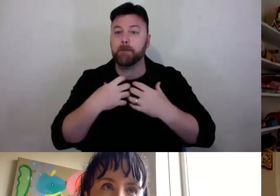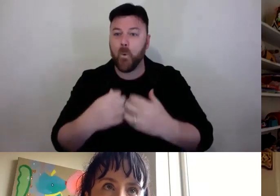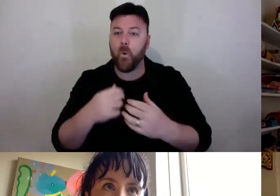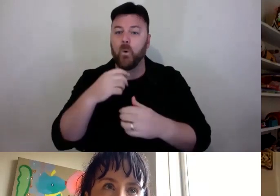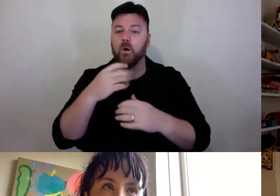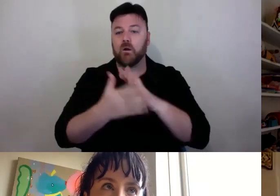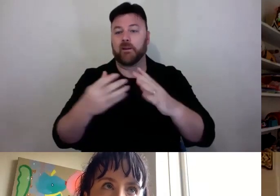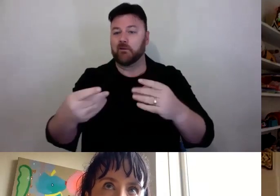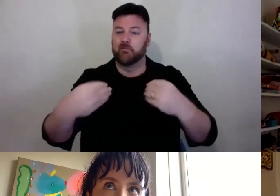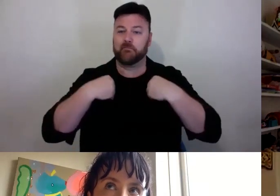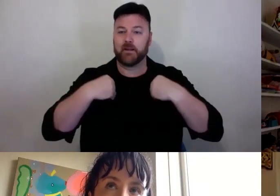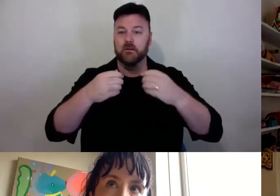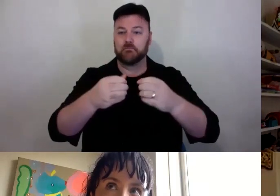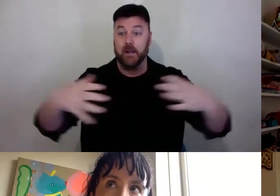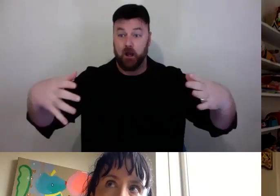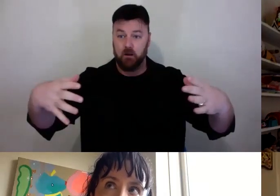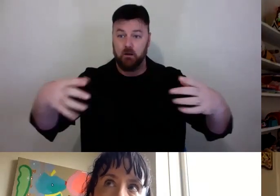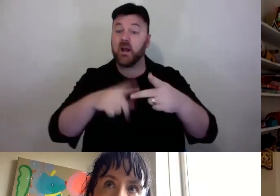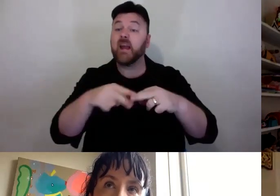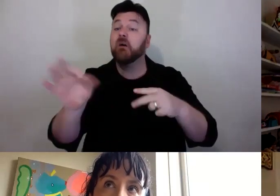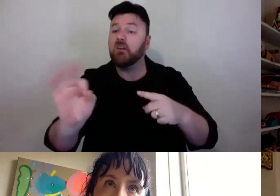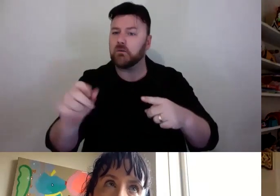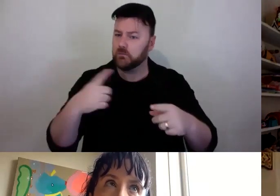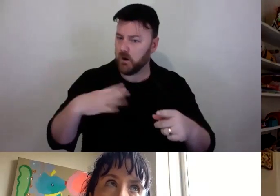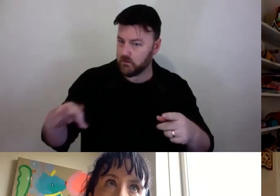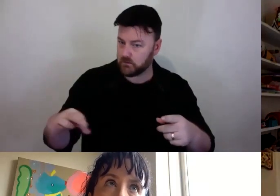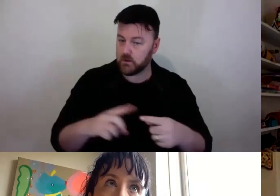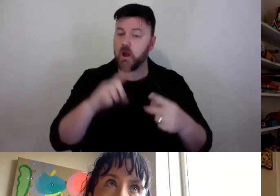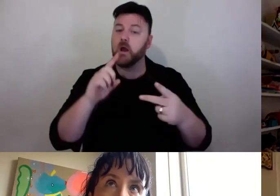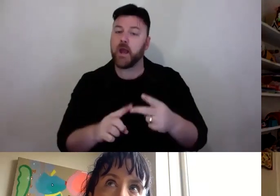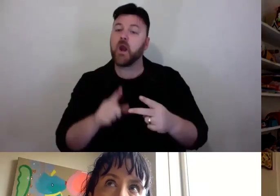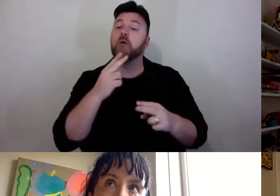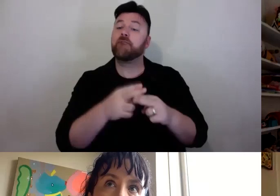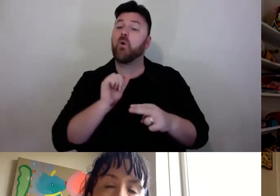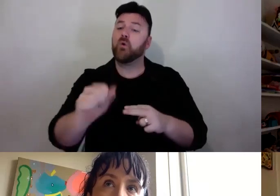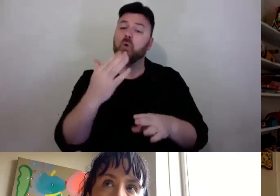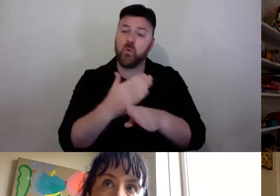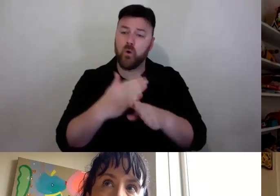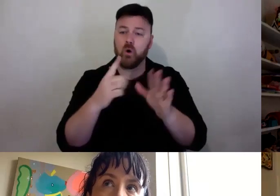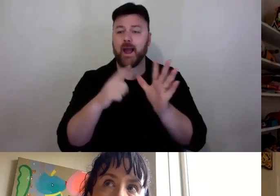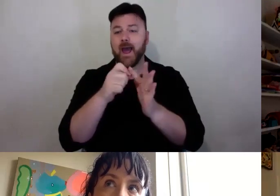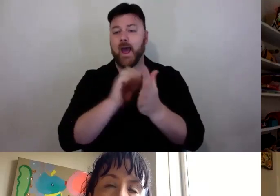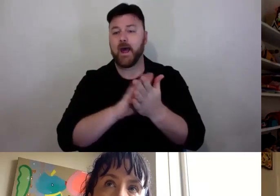If not, why? What is the opt numb number of partners for a collaboration for your organisation?